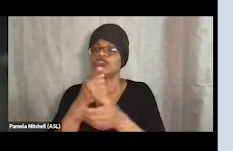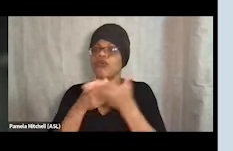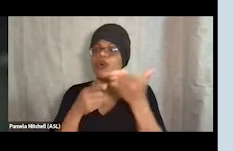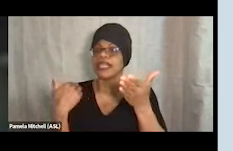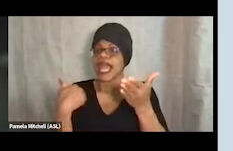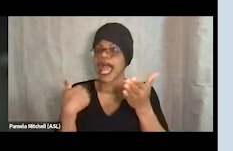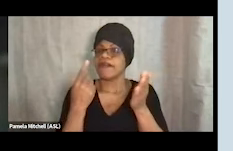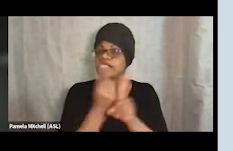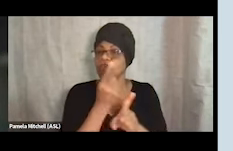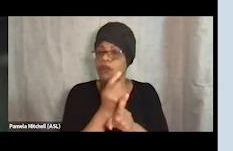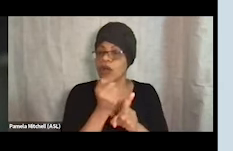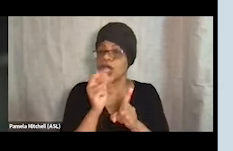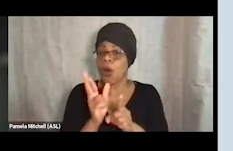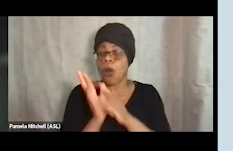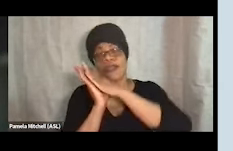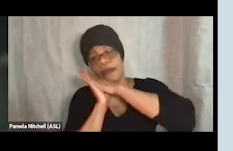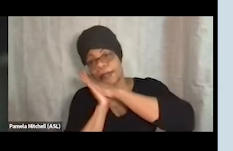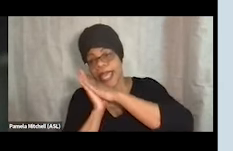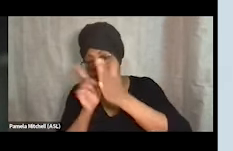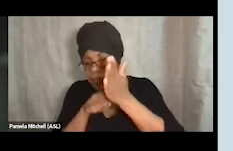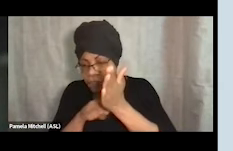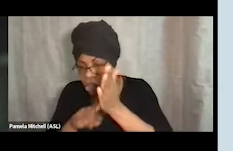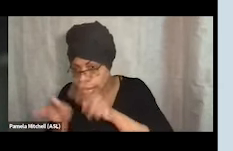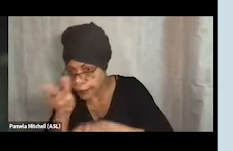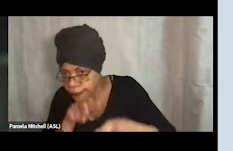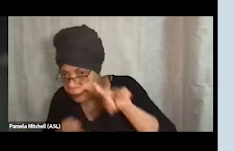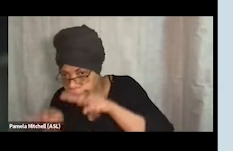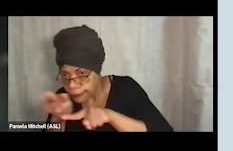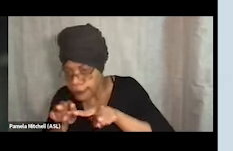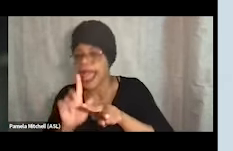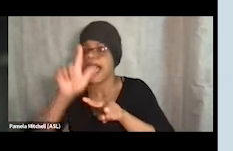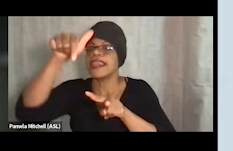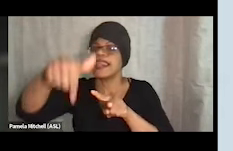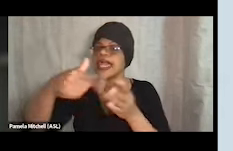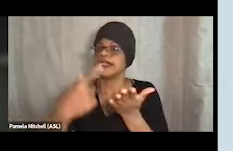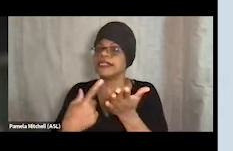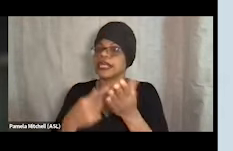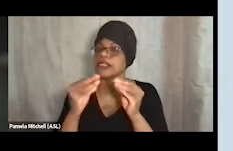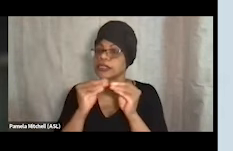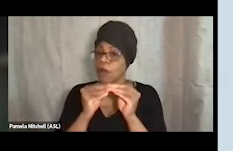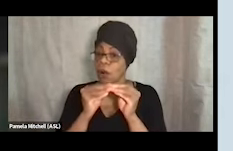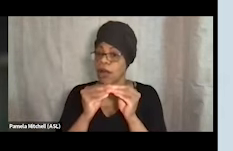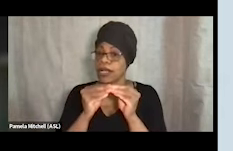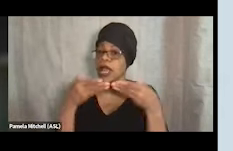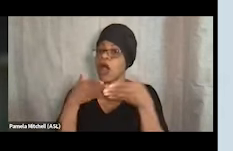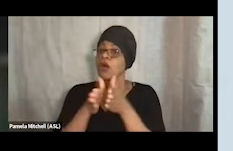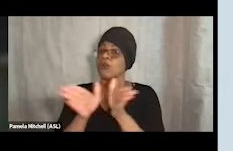and so our programs that we're hearing from today will talk a little bit about that. I mentioned broad supports. Those include referrals to housing,